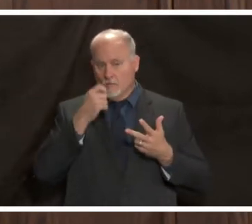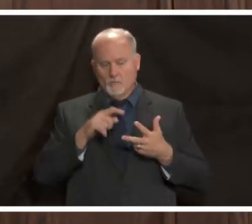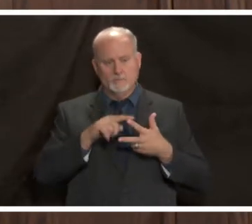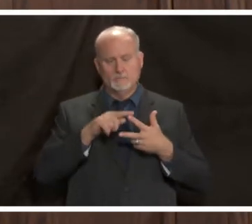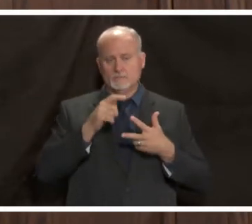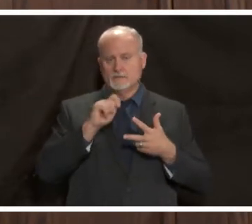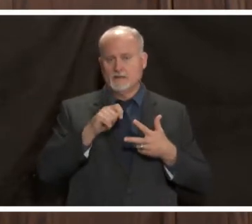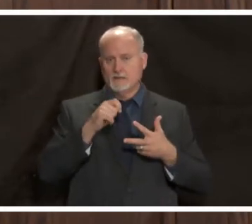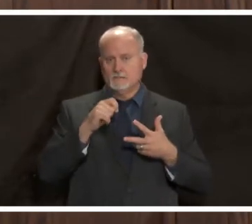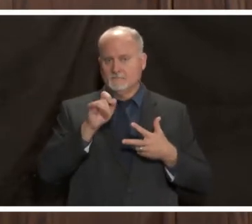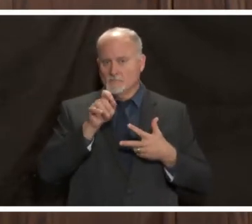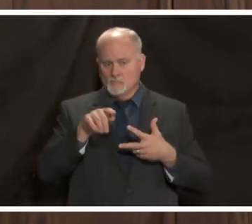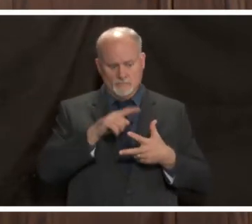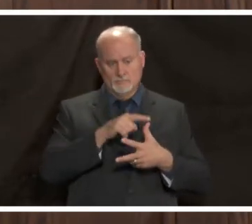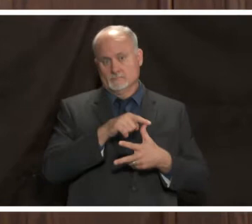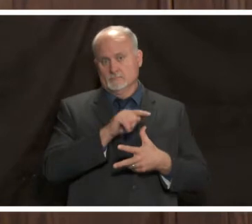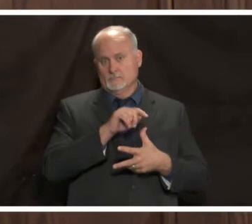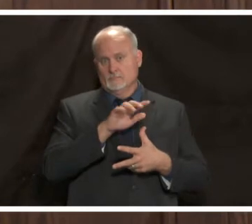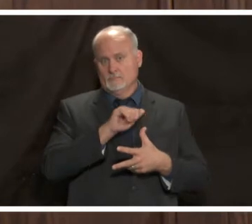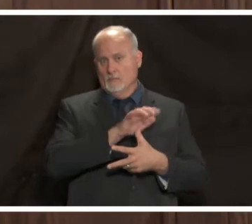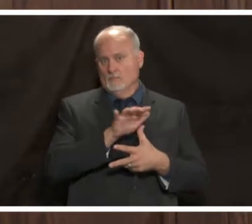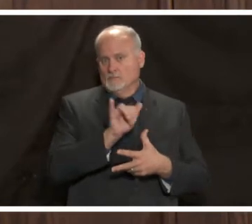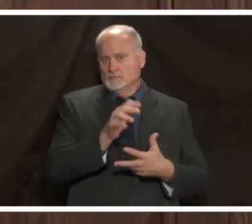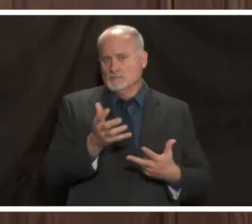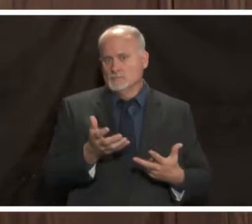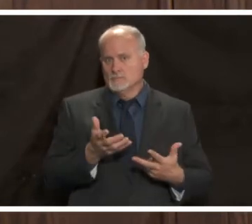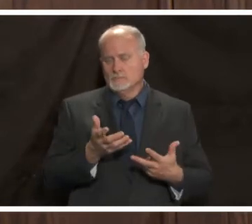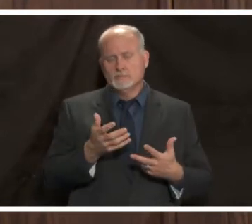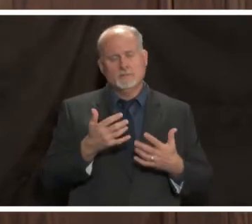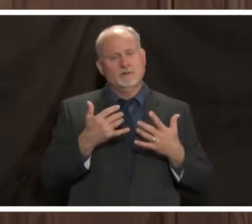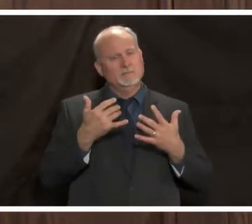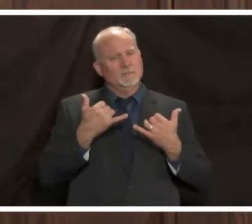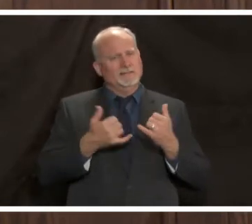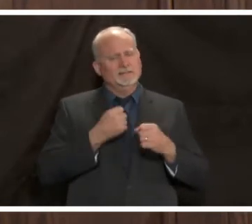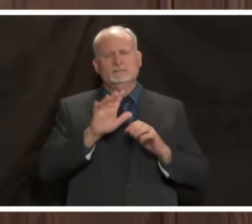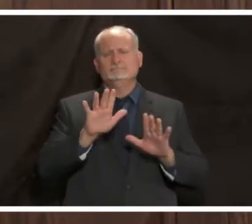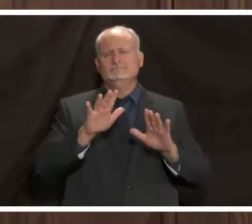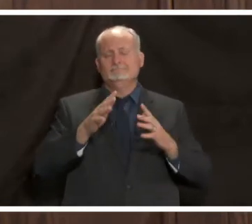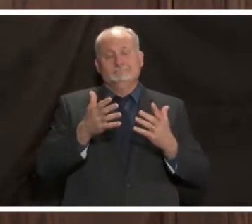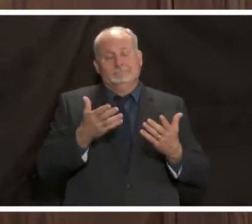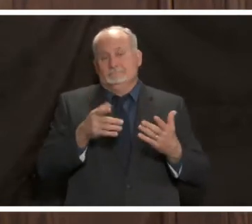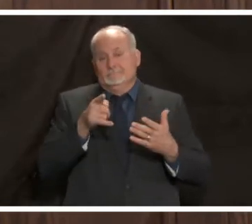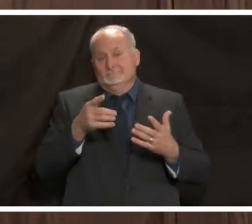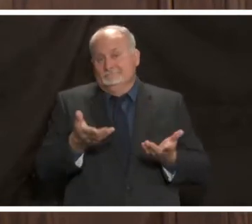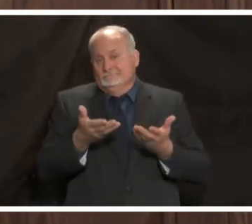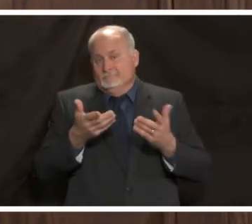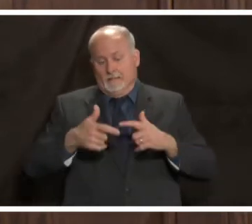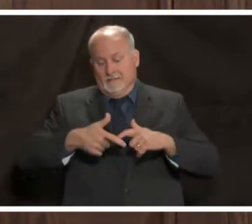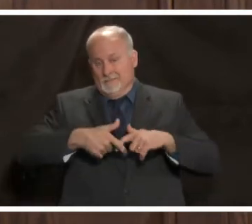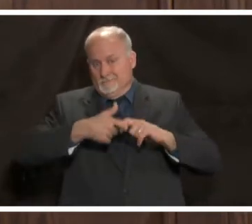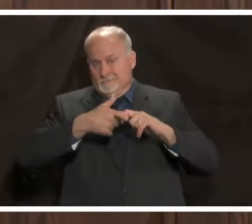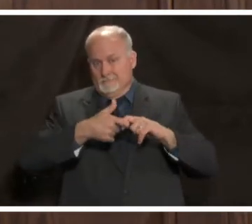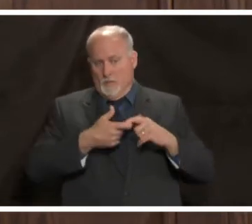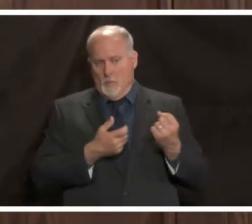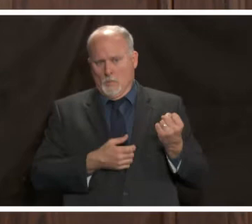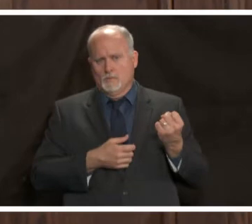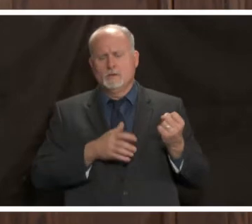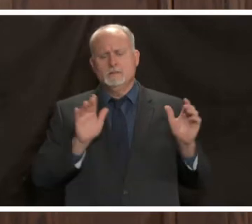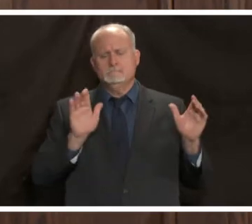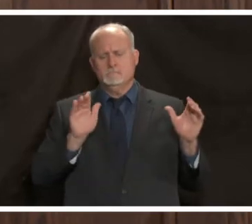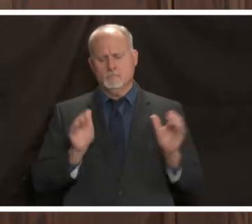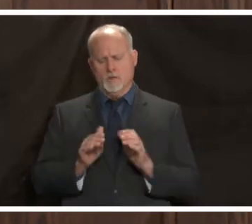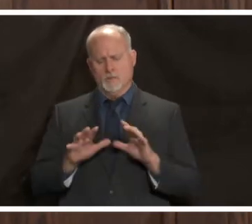and so this might be the year that we take a pause and have a smaller gathering of five to seven